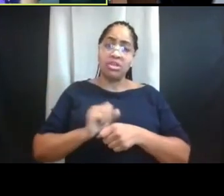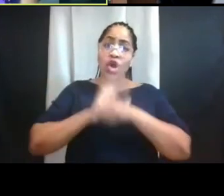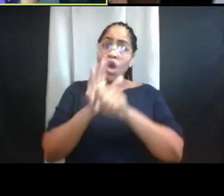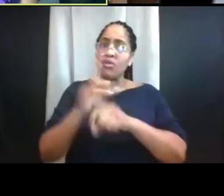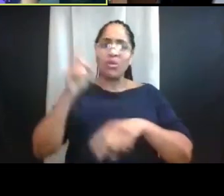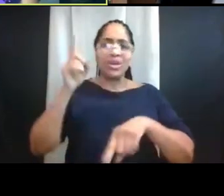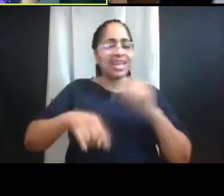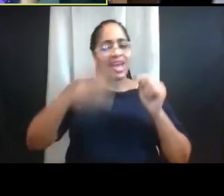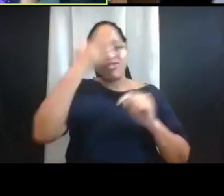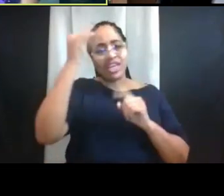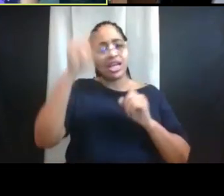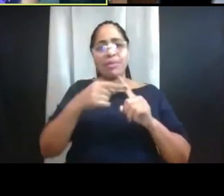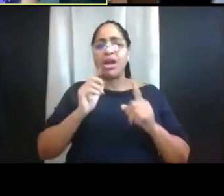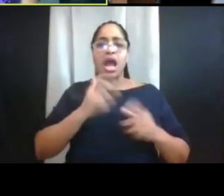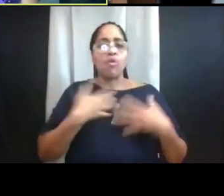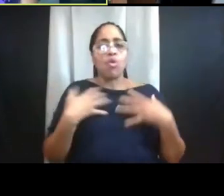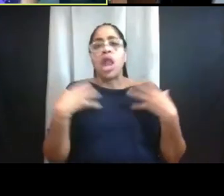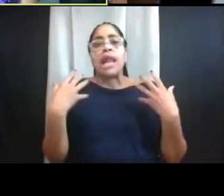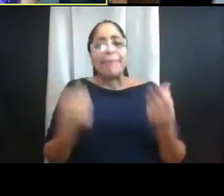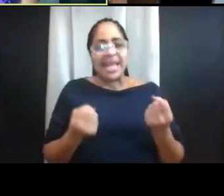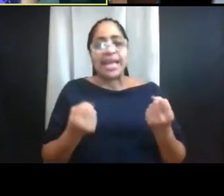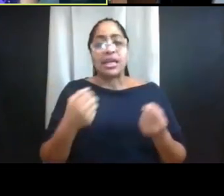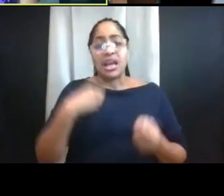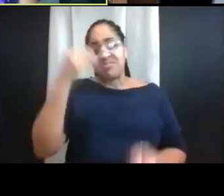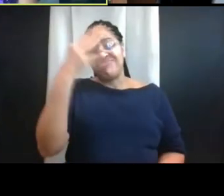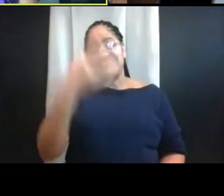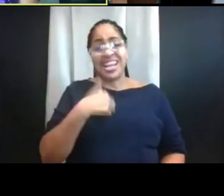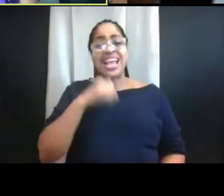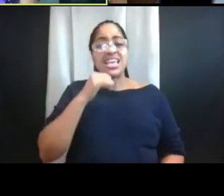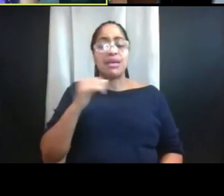I will just say I'm an infectious disease physician at Michigan Medicine.